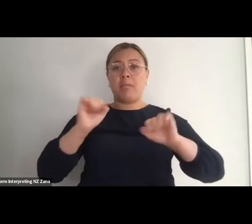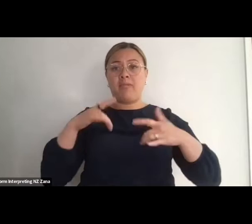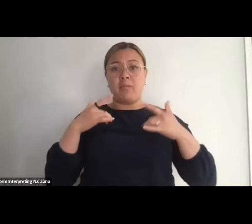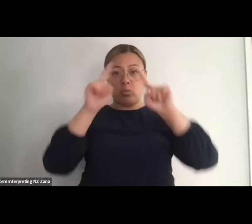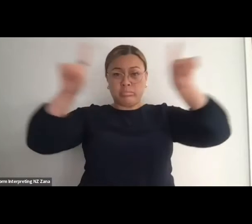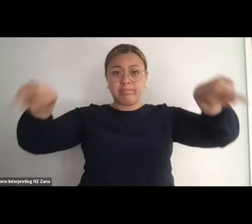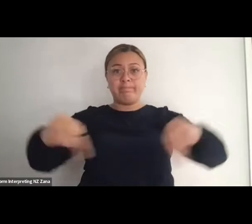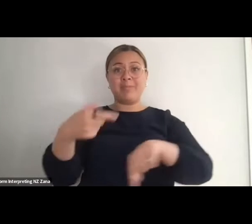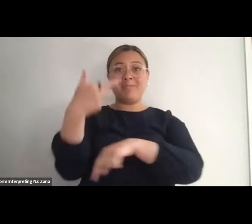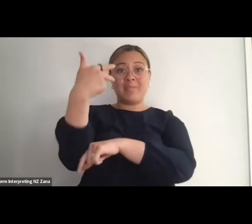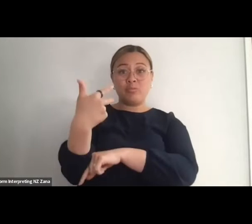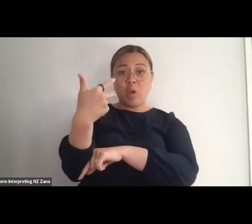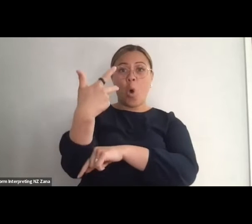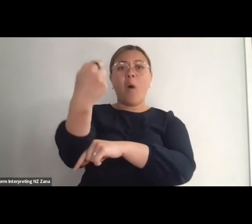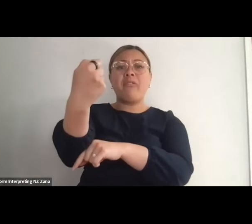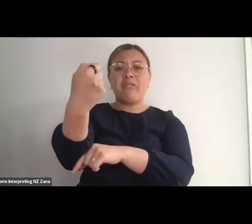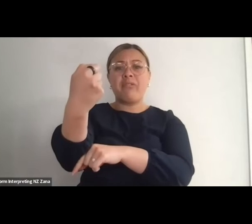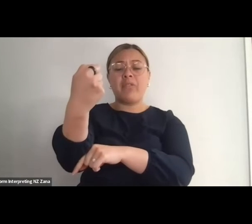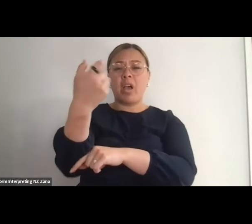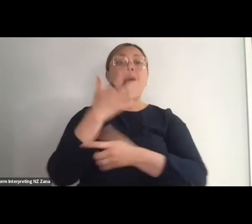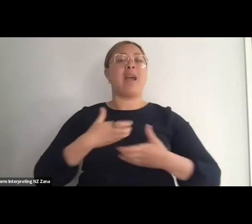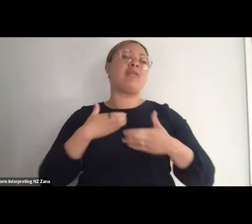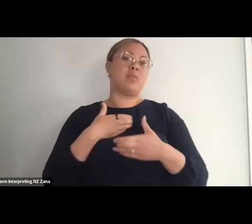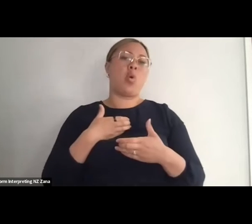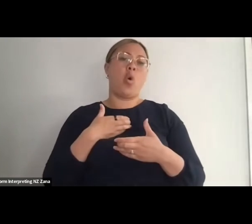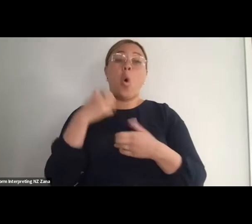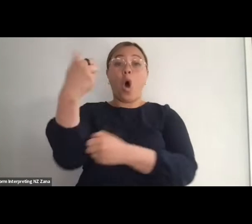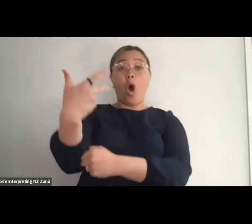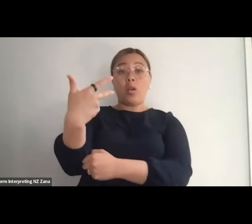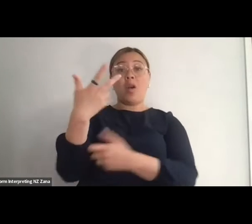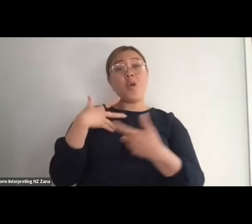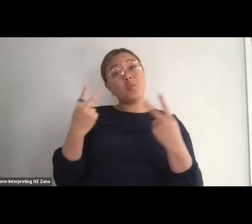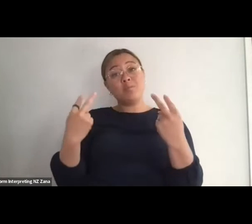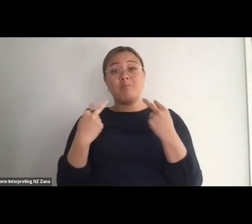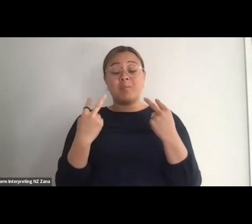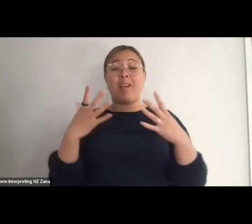empty videos and you want to turn those off you can go up to the top right corner